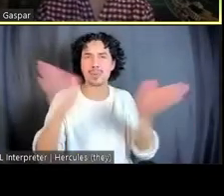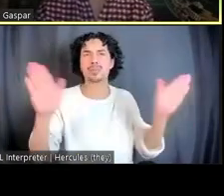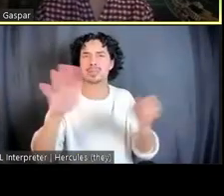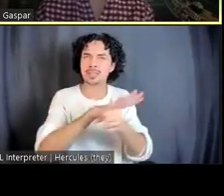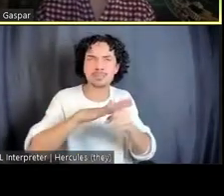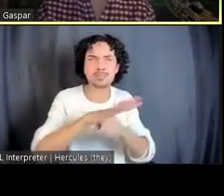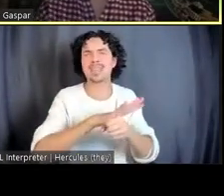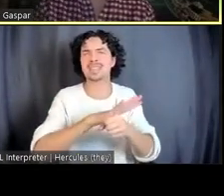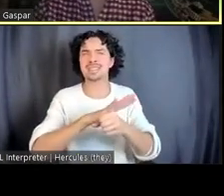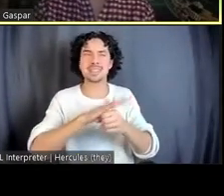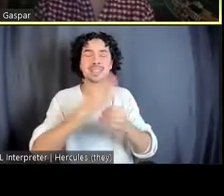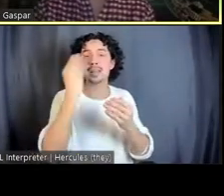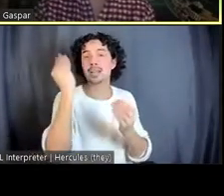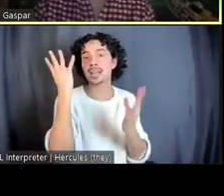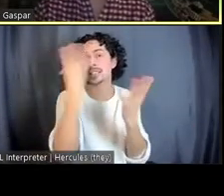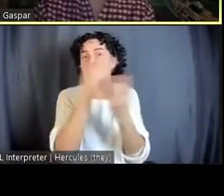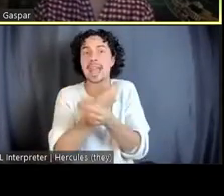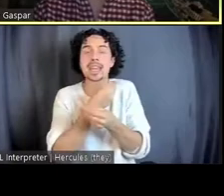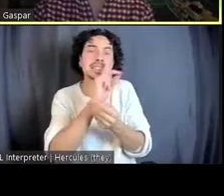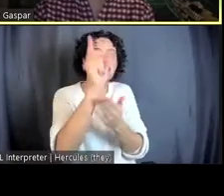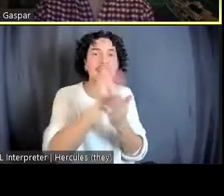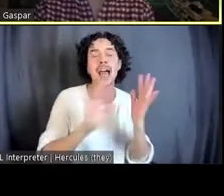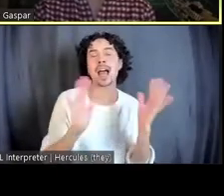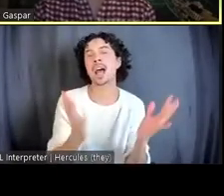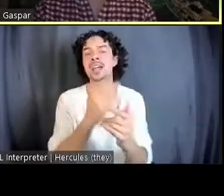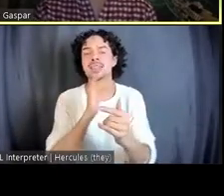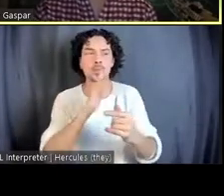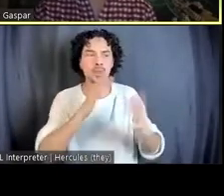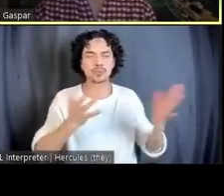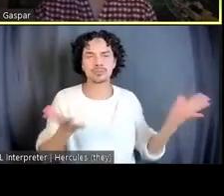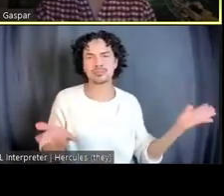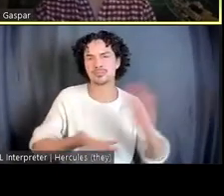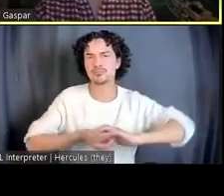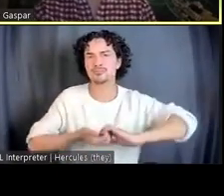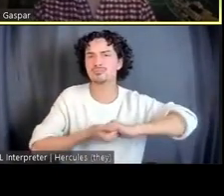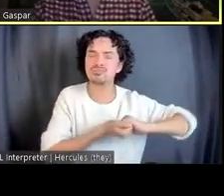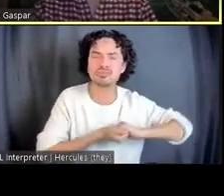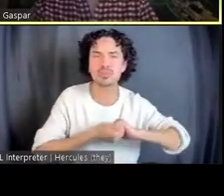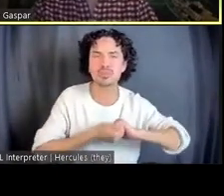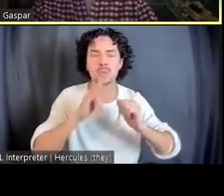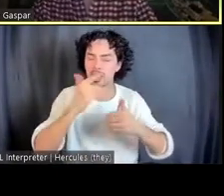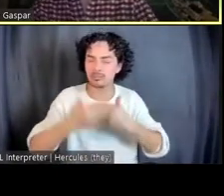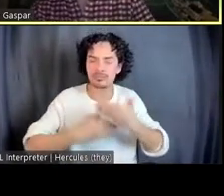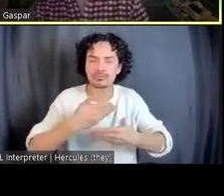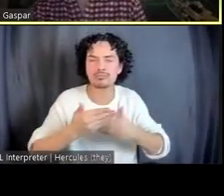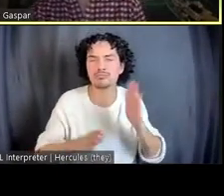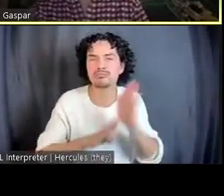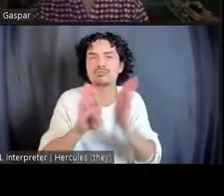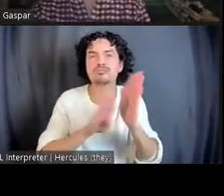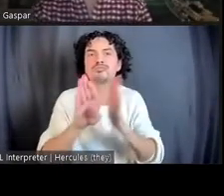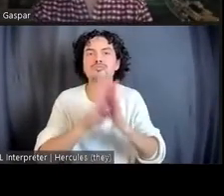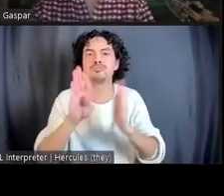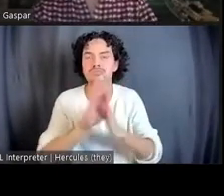unlikely collaborations led to some really generative moments. Thank you, Maria.